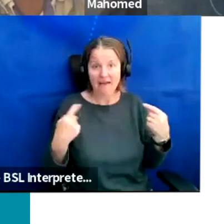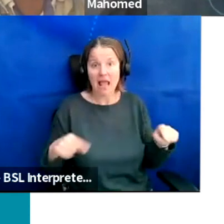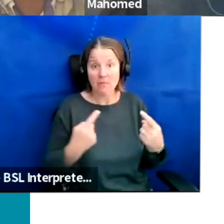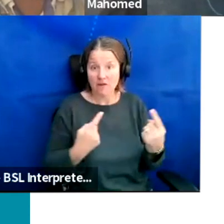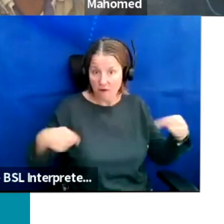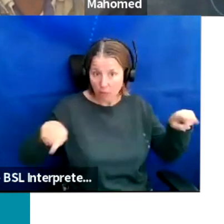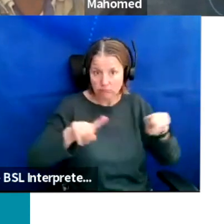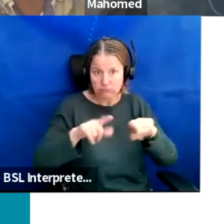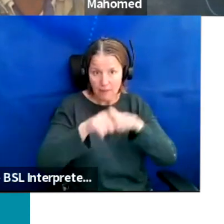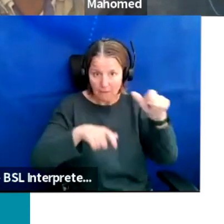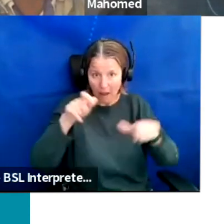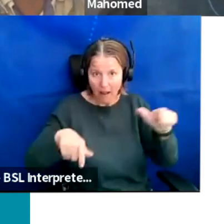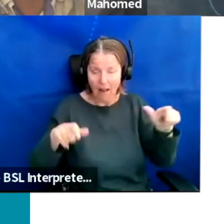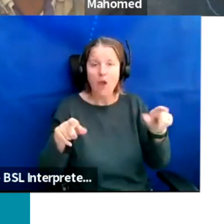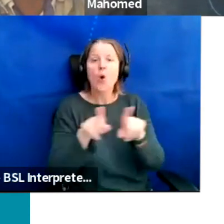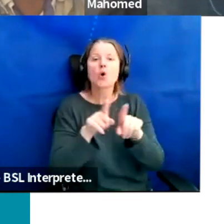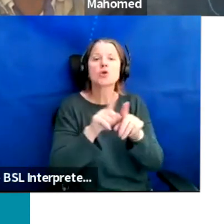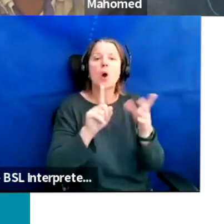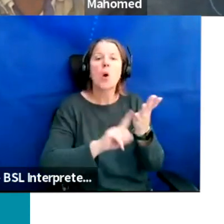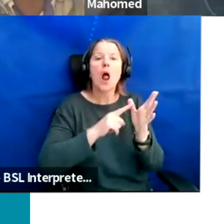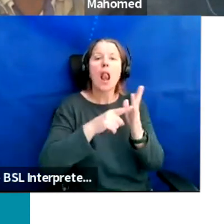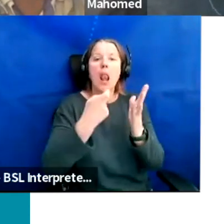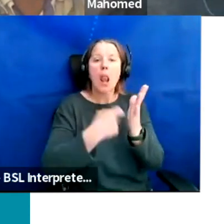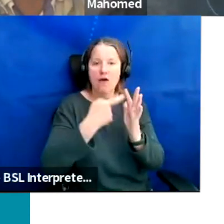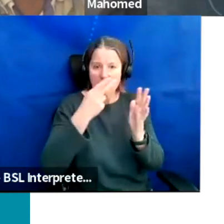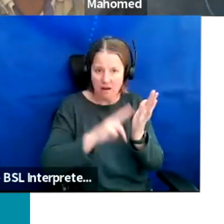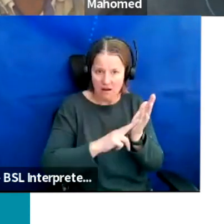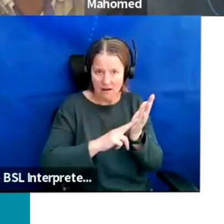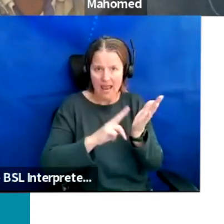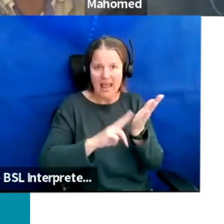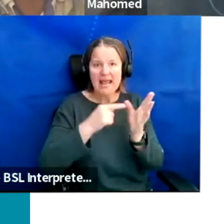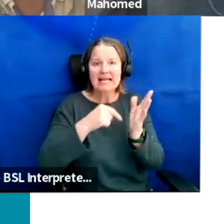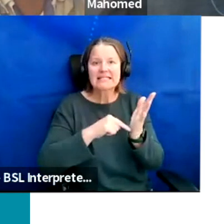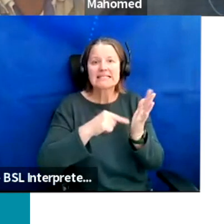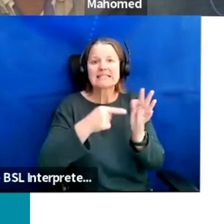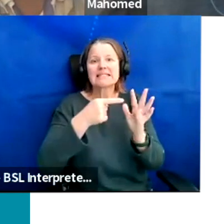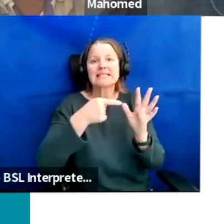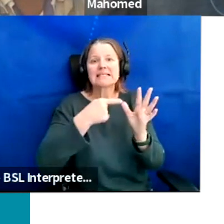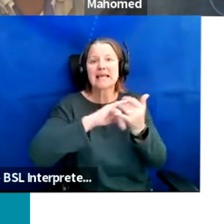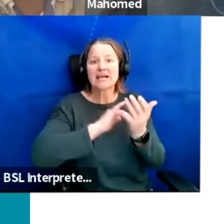And we also have Lauren, Natasha, Sam and Eve and I'm sure they'll tell you much more